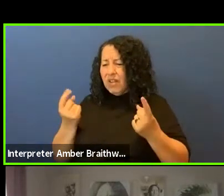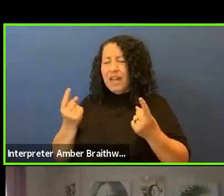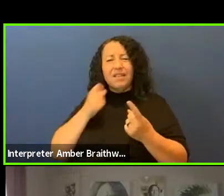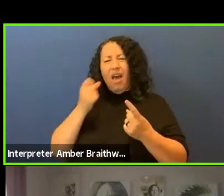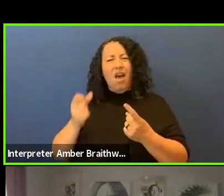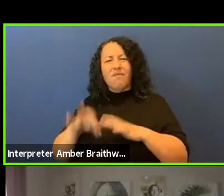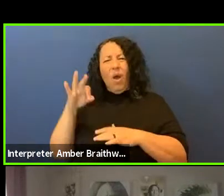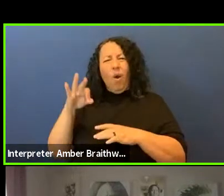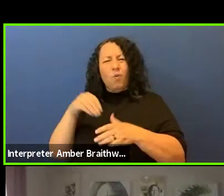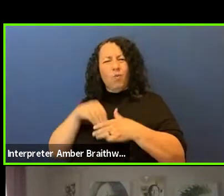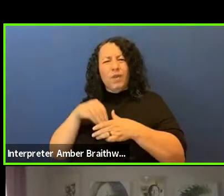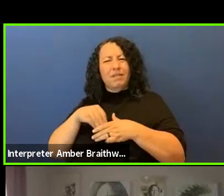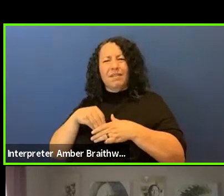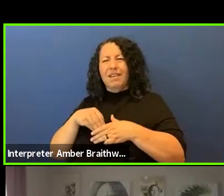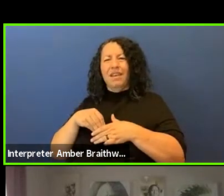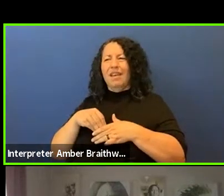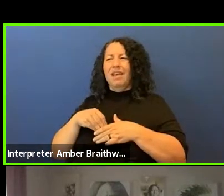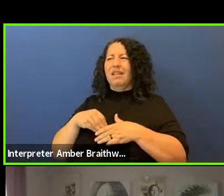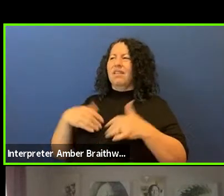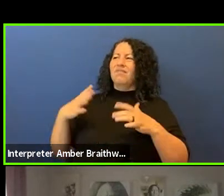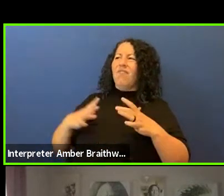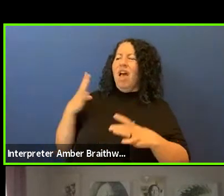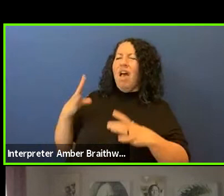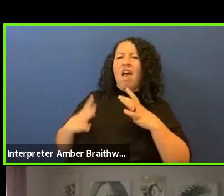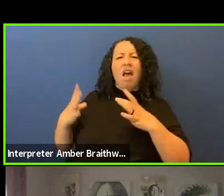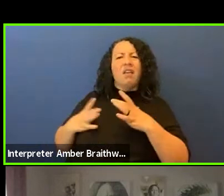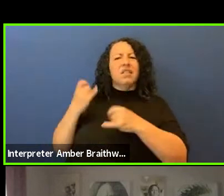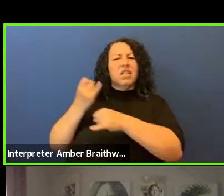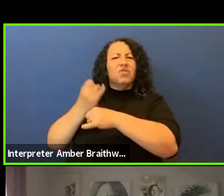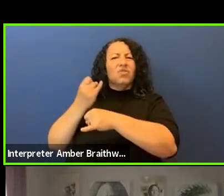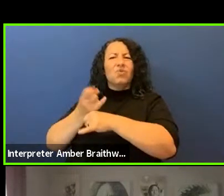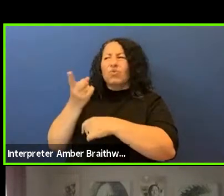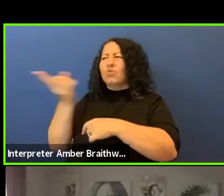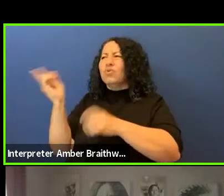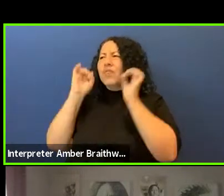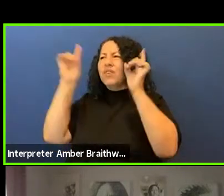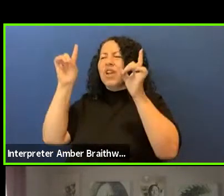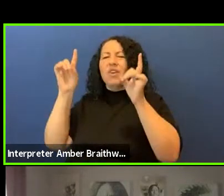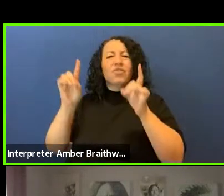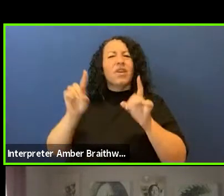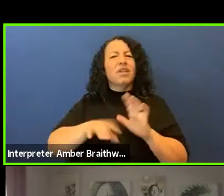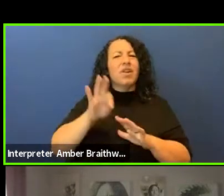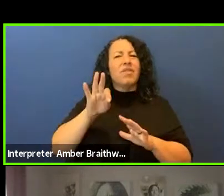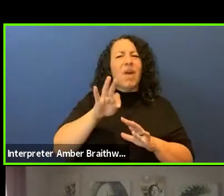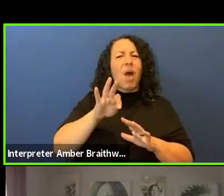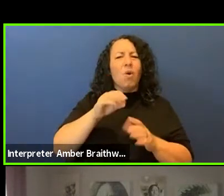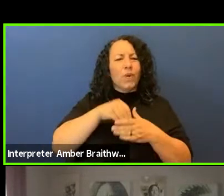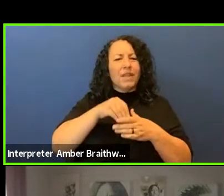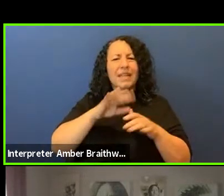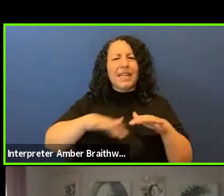people of the Indigenous nations throughout Turtle Island, and I just really thank every single